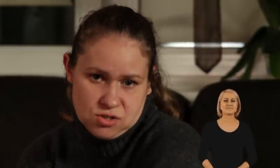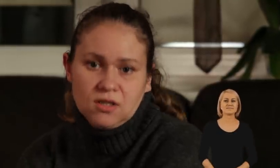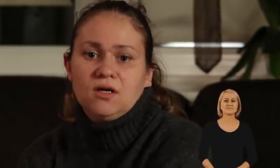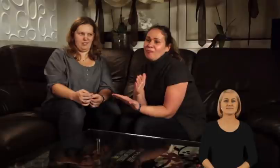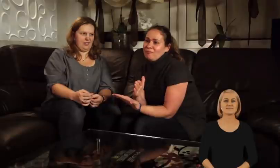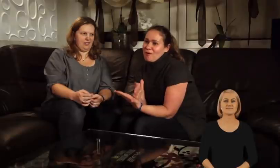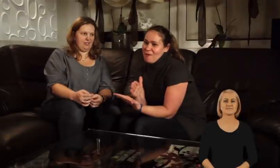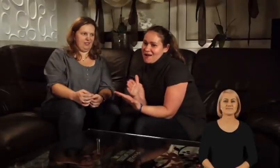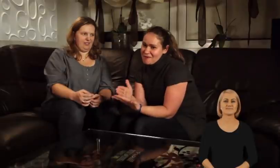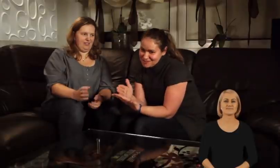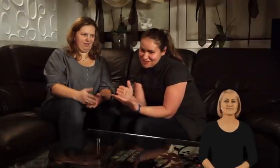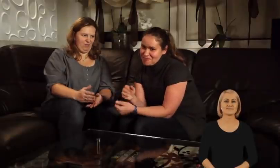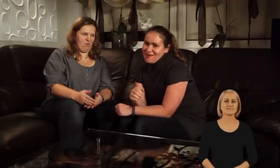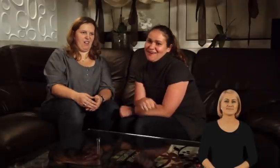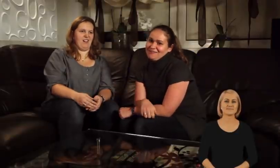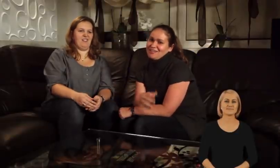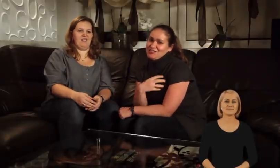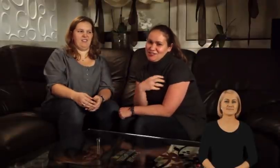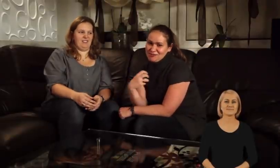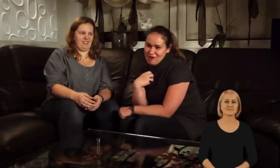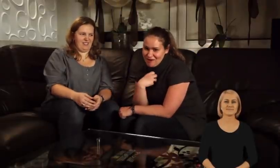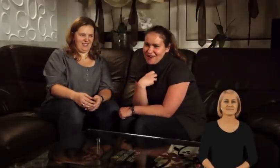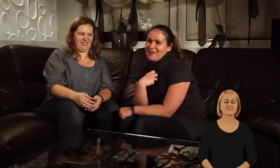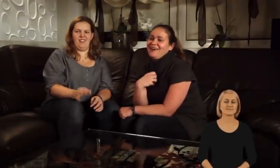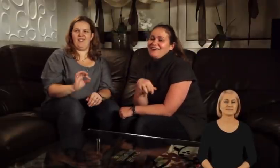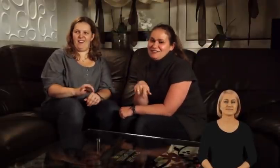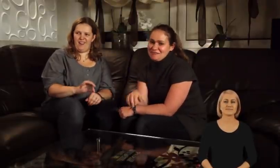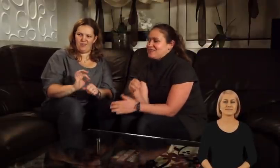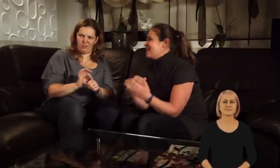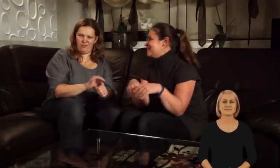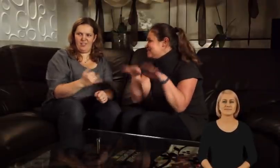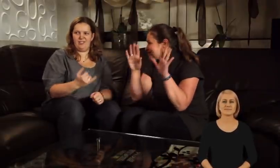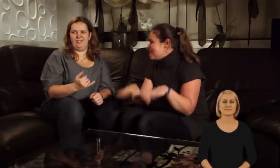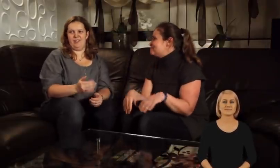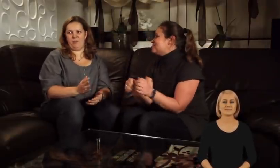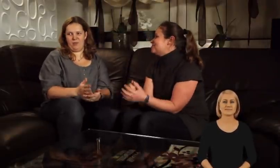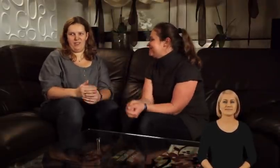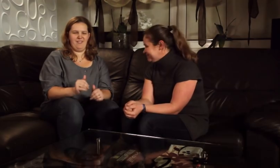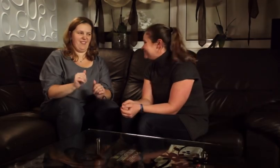We help each other if our children are ill; we do the shopping for each other